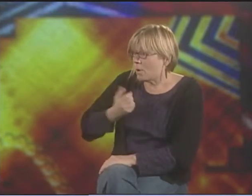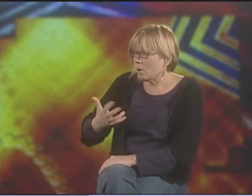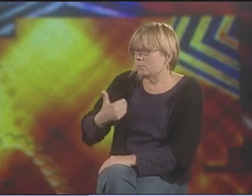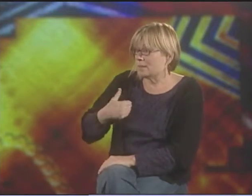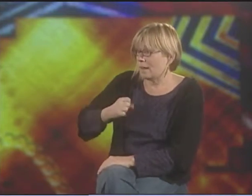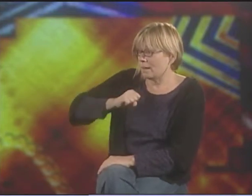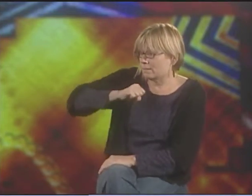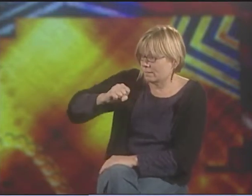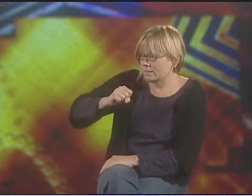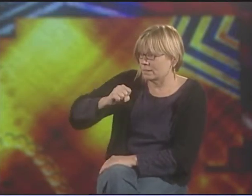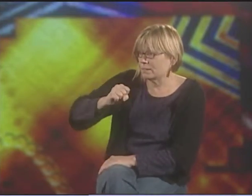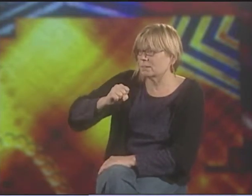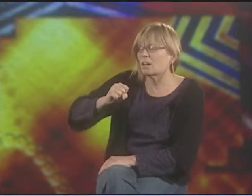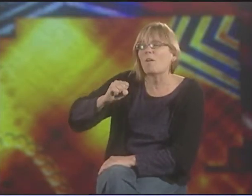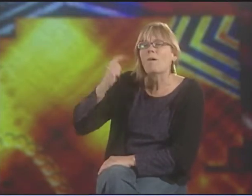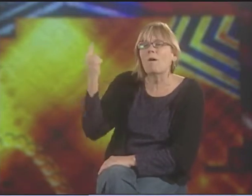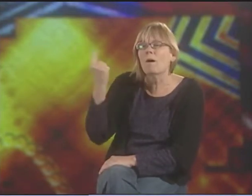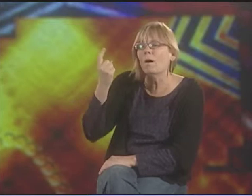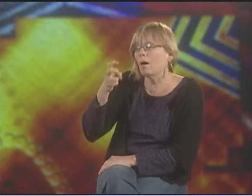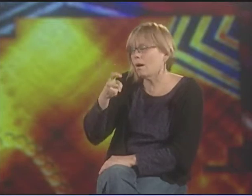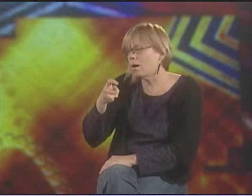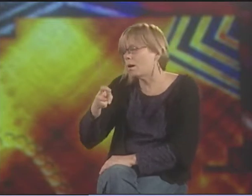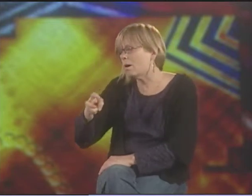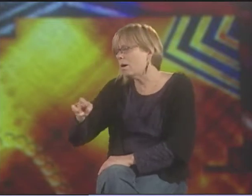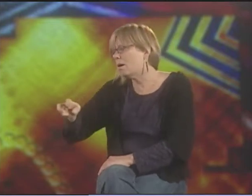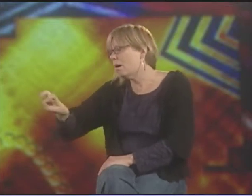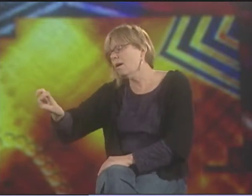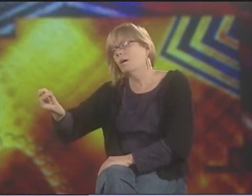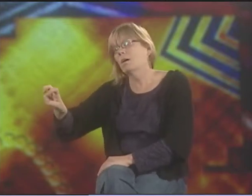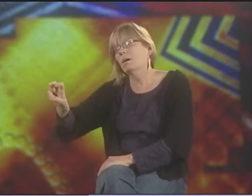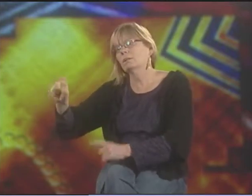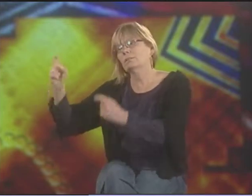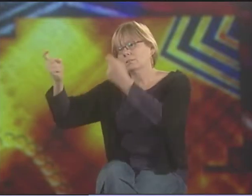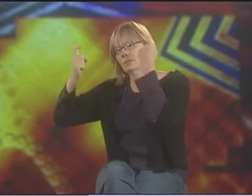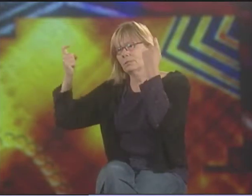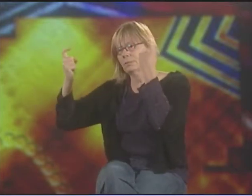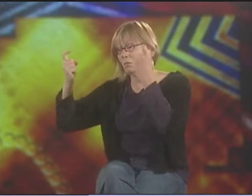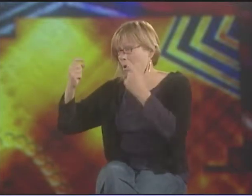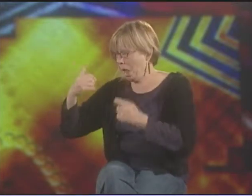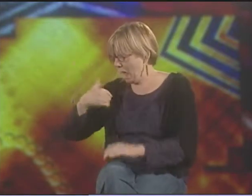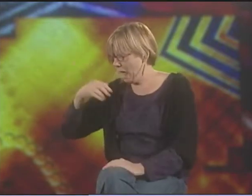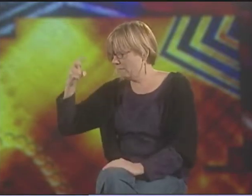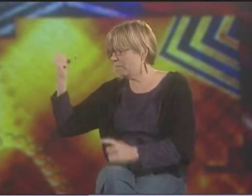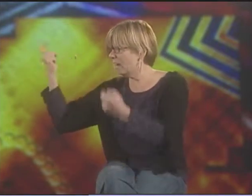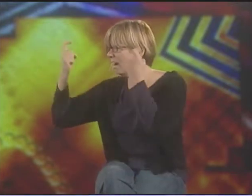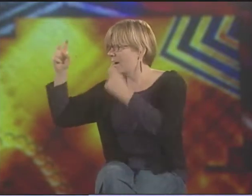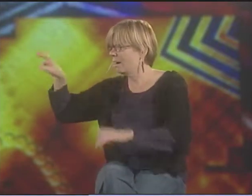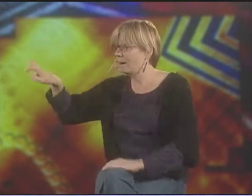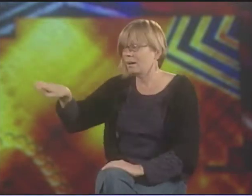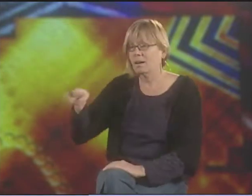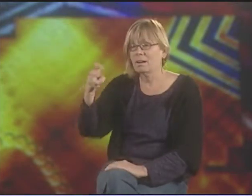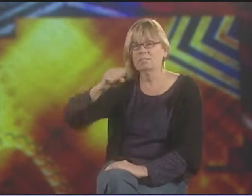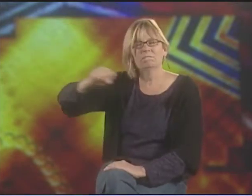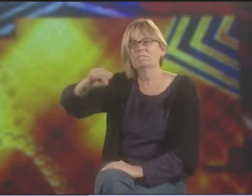SOME OF THE POEMS HAVE RESISTANCE, BUT THEN THEY WOULD TRANSITION TO CELEBRATION IN THE END. BUT IT NEVER WENT THE OTHER WAY.